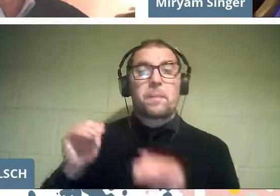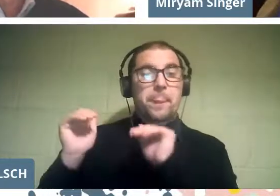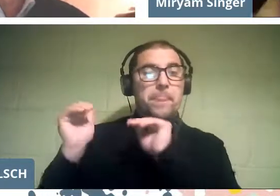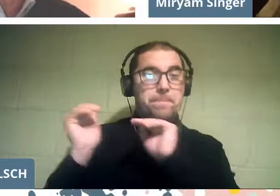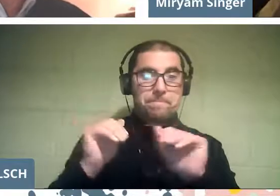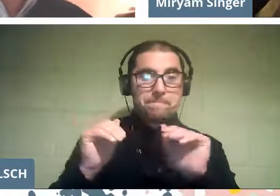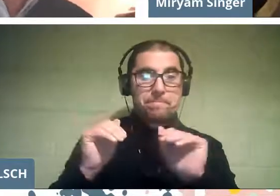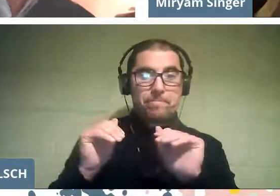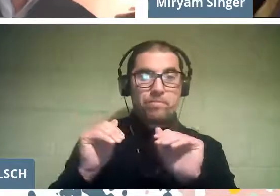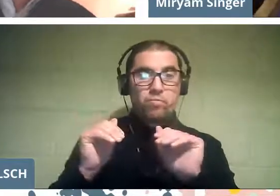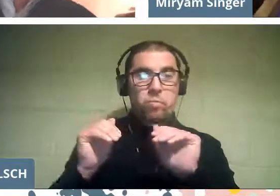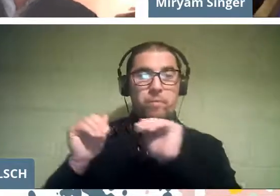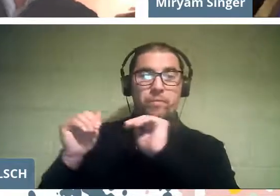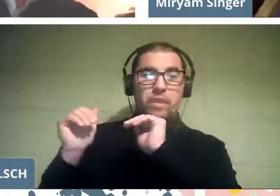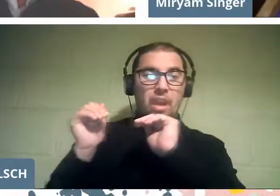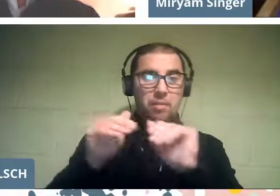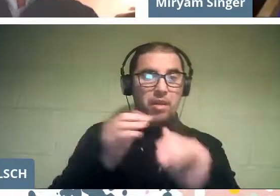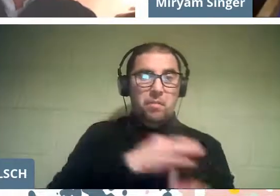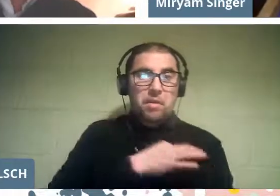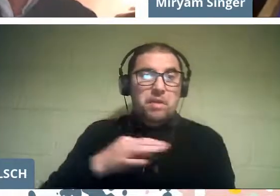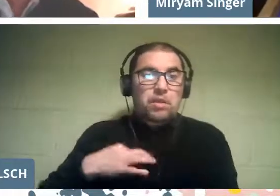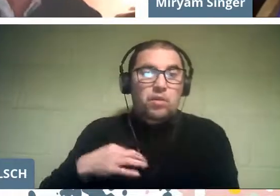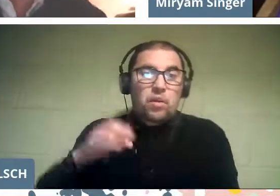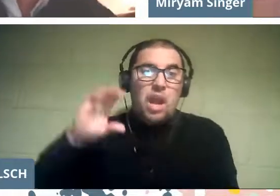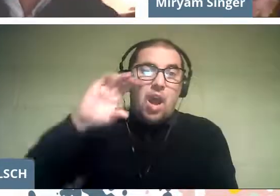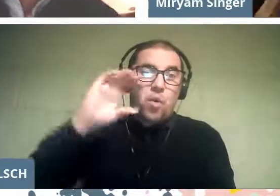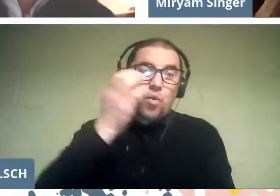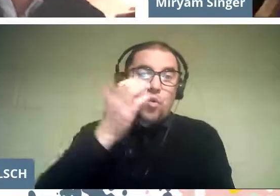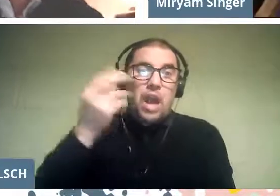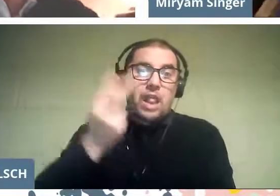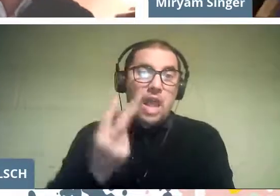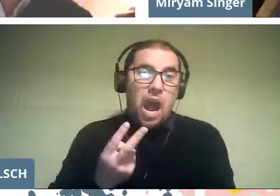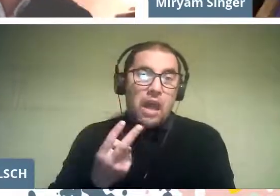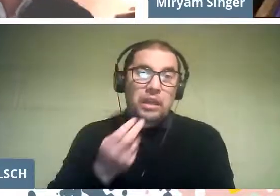of the ministry of culture, of the ministry of education,